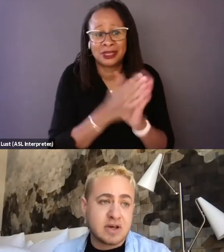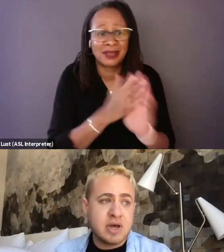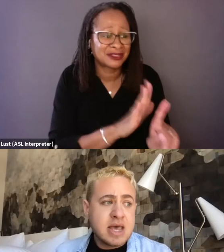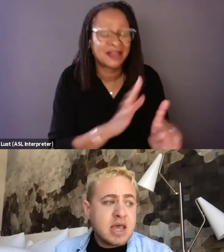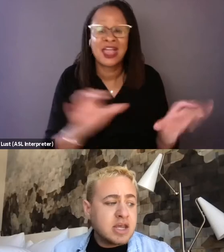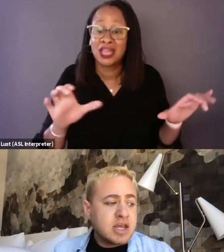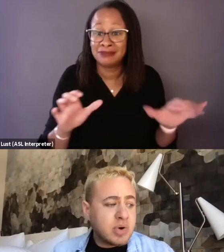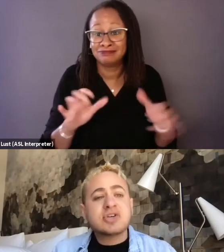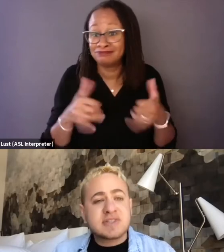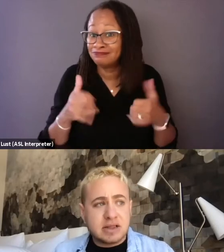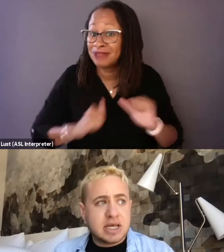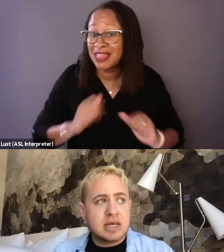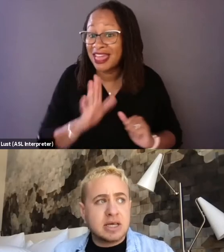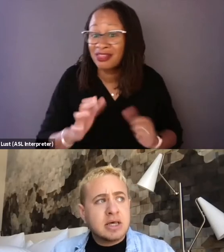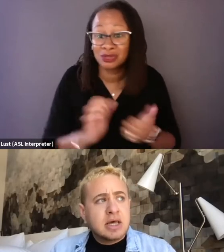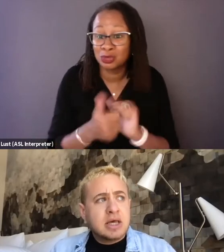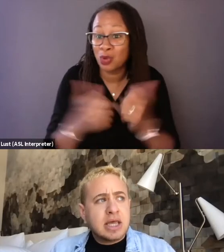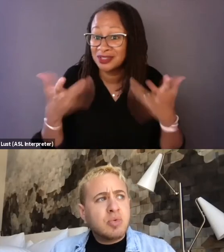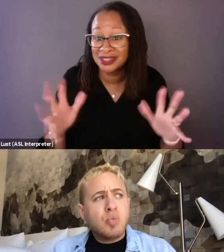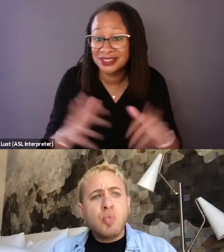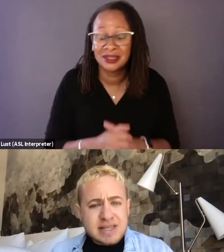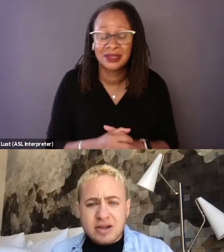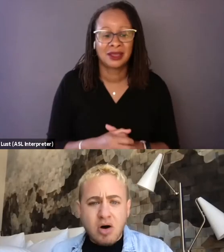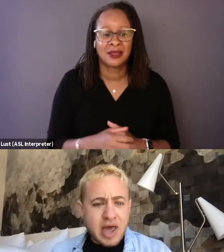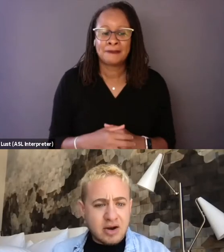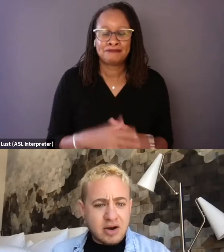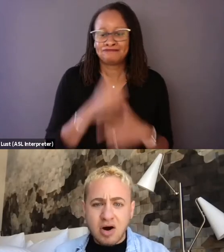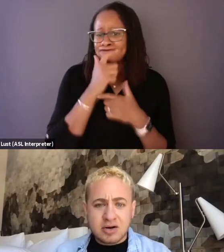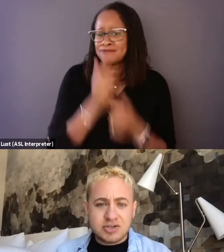And so, interestingly, it wasn't all that hard